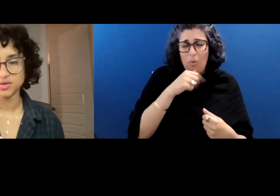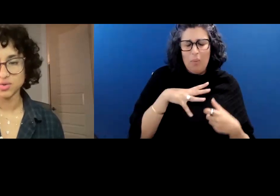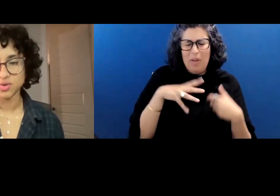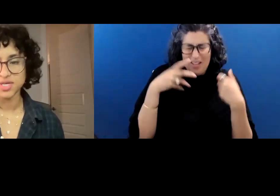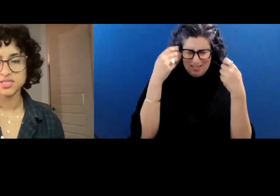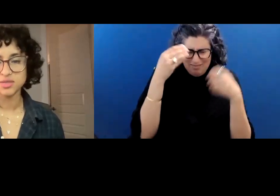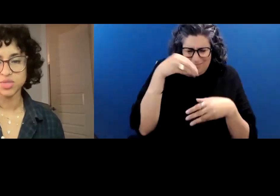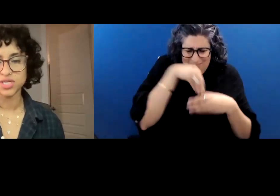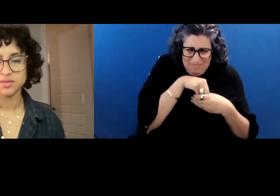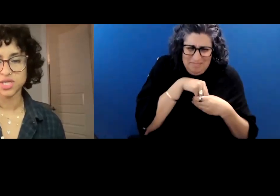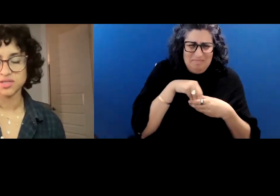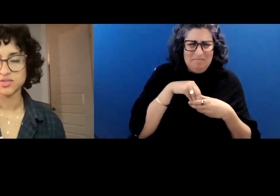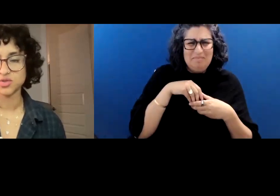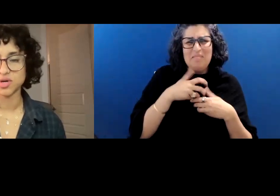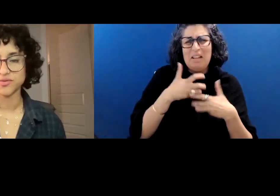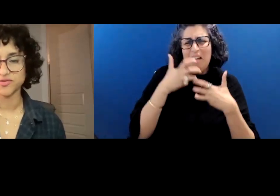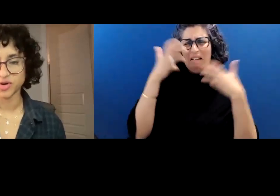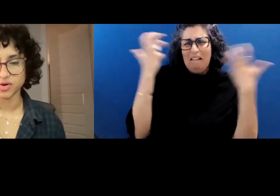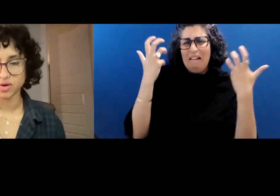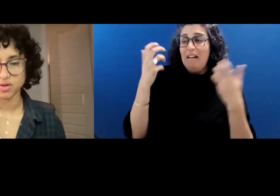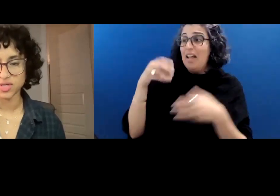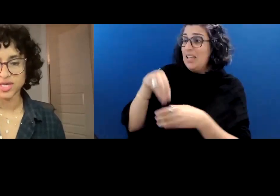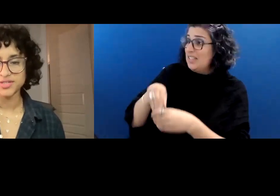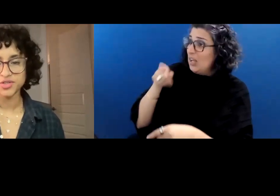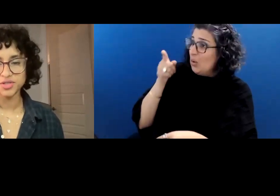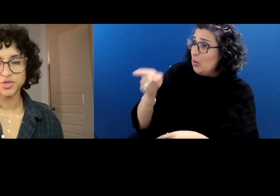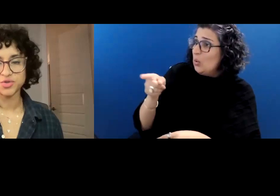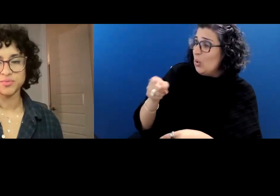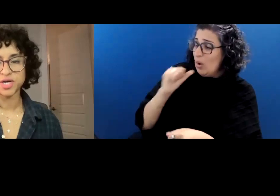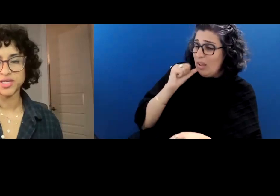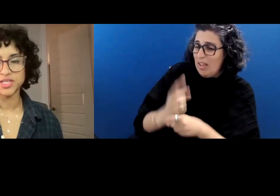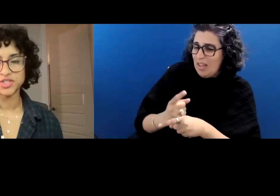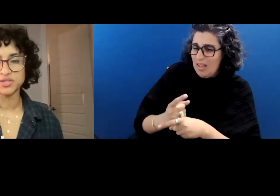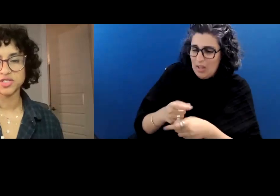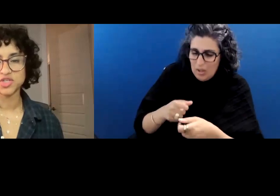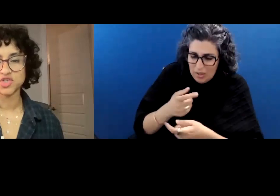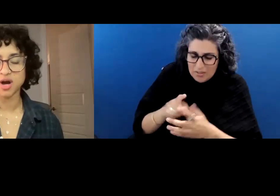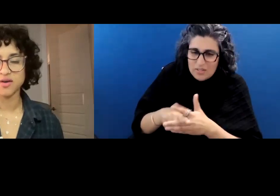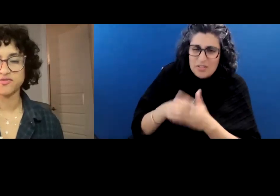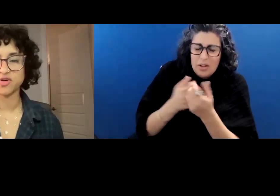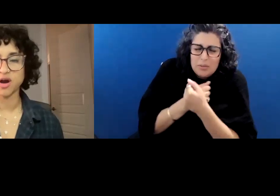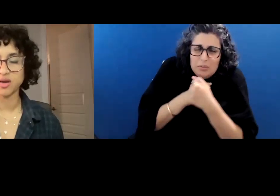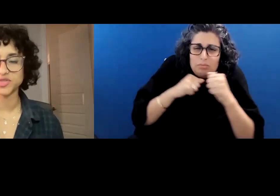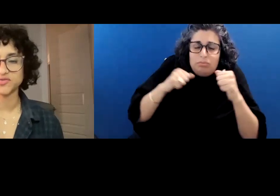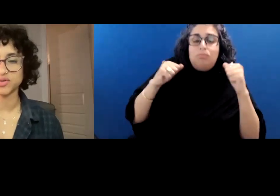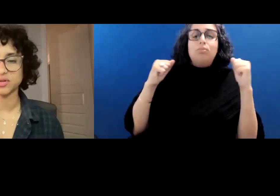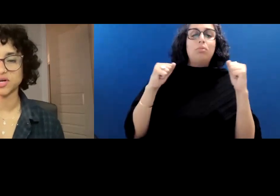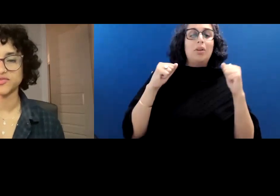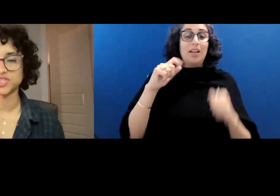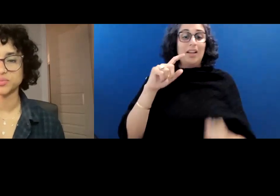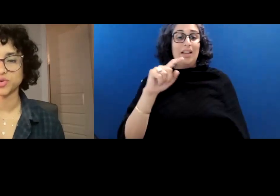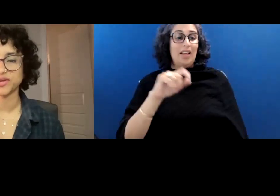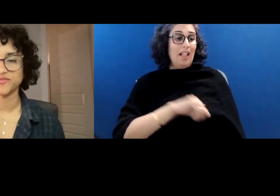Inside you, sibling begins to unfurl. Tilikum unhinges his jaw for arms full of shimmering